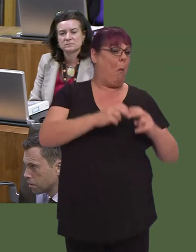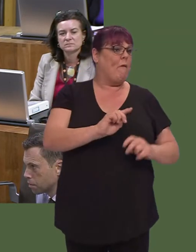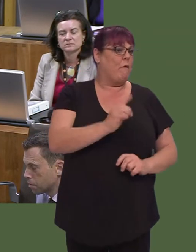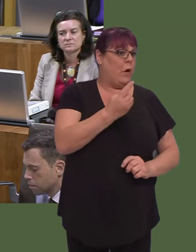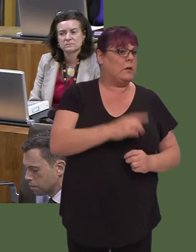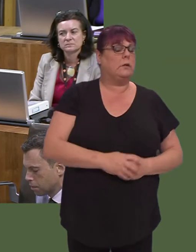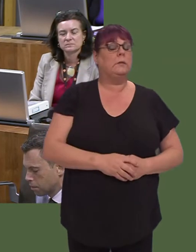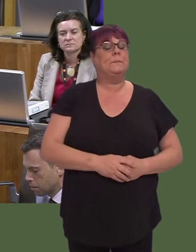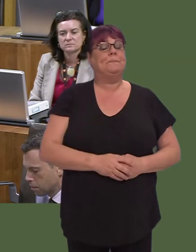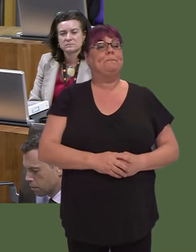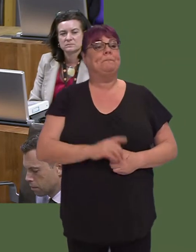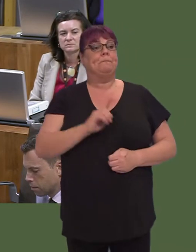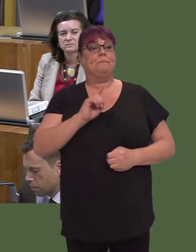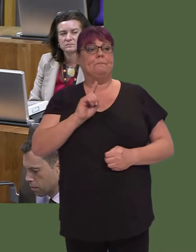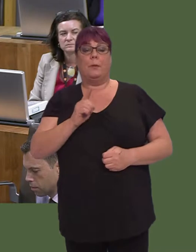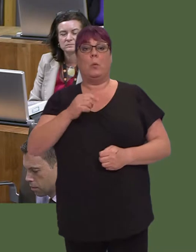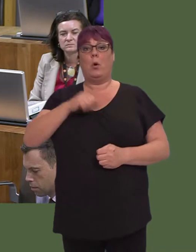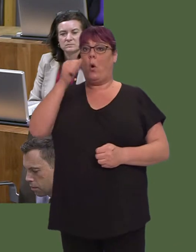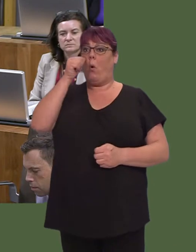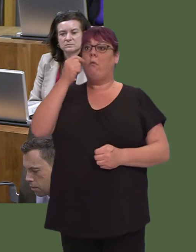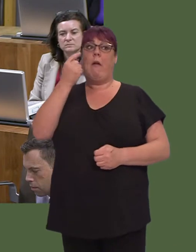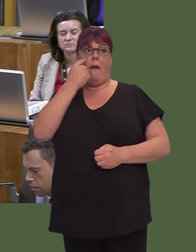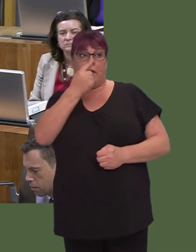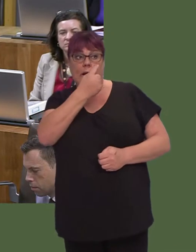that there is already evidence that the schemes that have been put in place have helped to